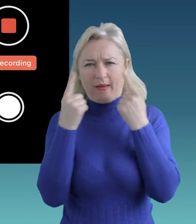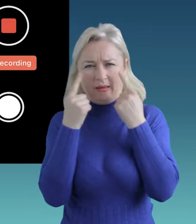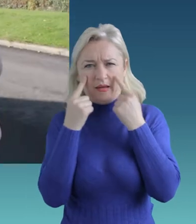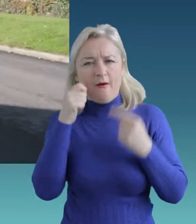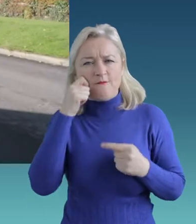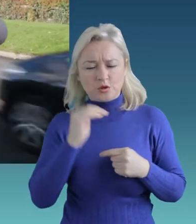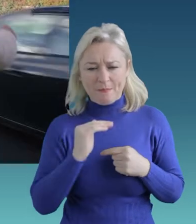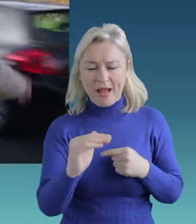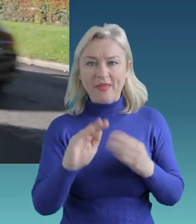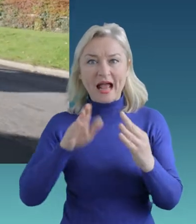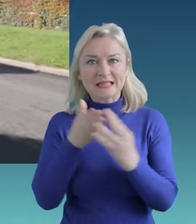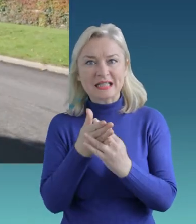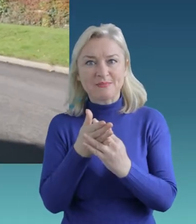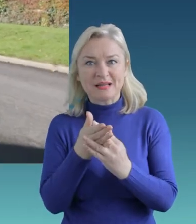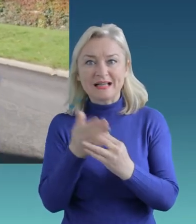What is happening to the footpath?